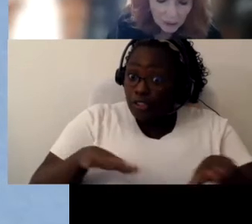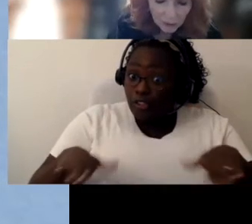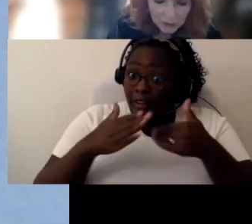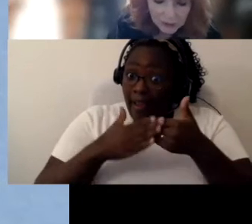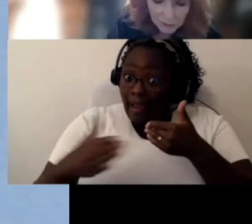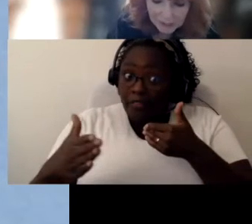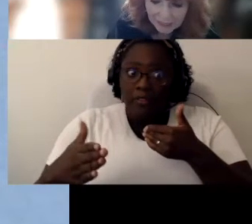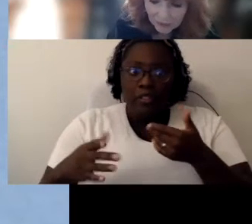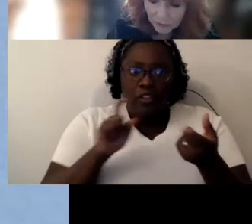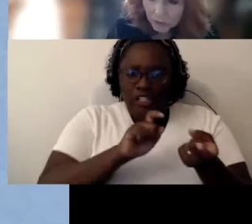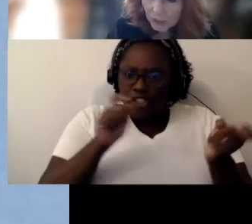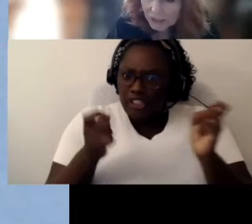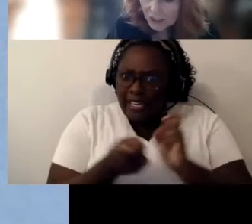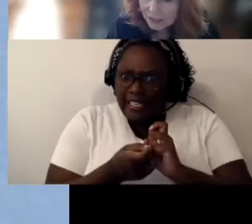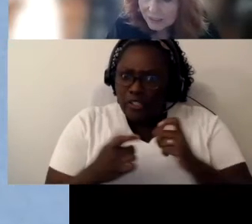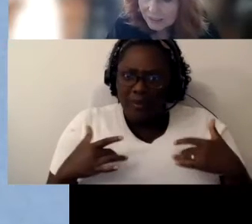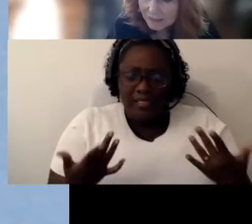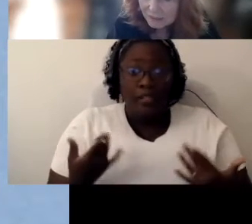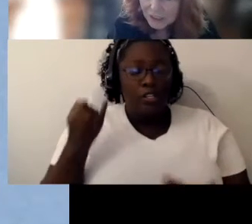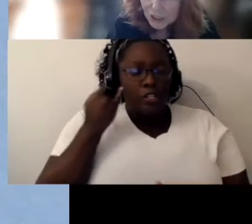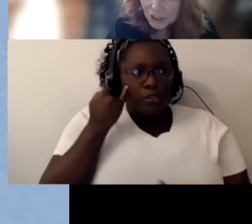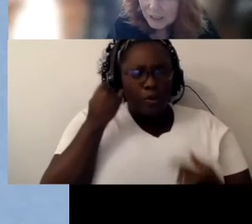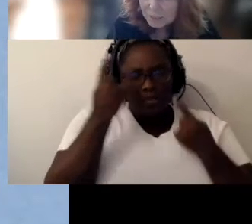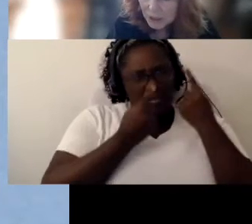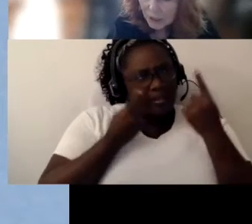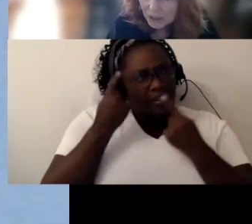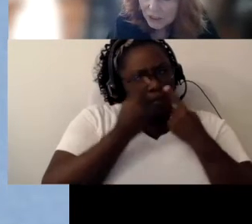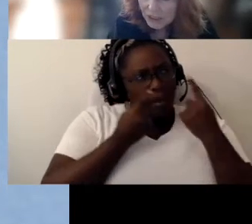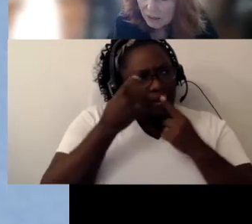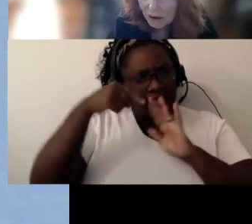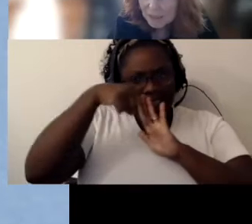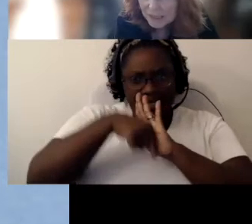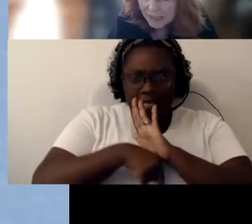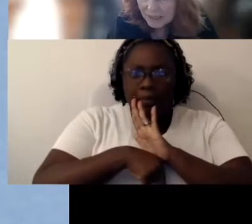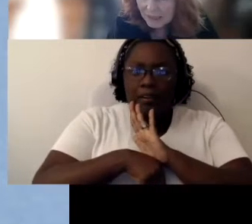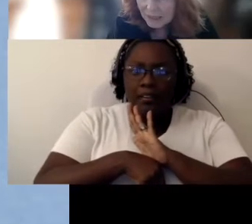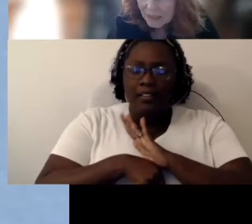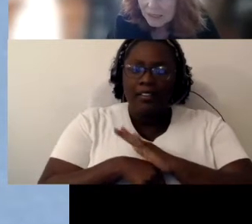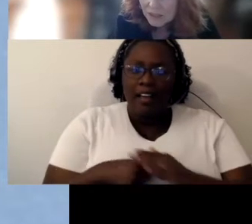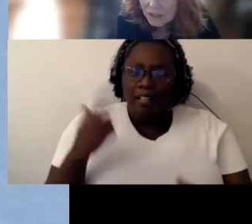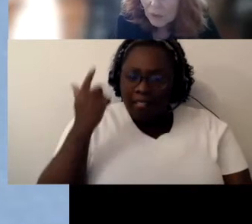you know, as we think it through logically, if we just put logic in common sense to what